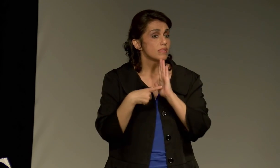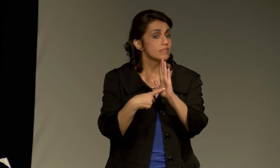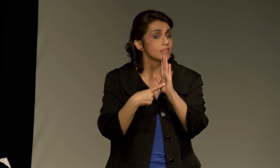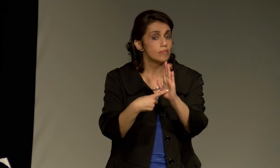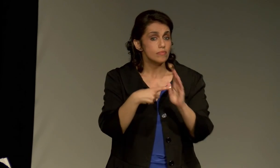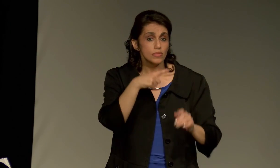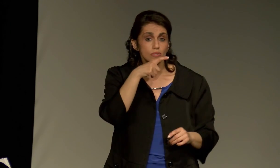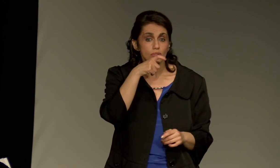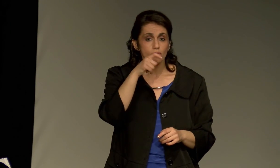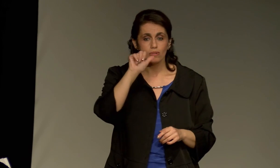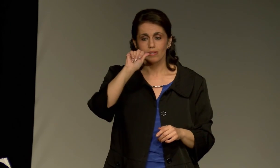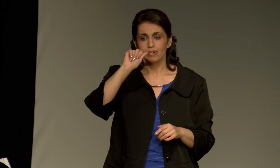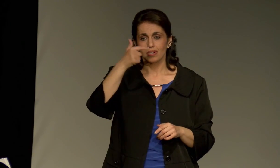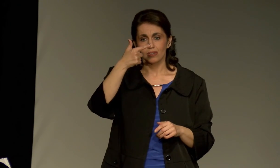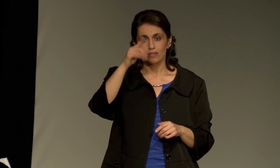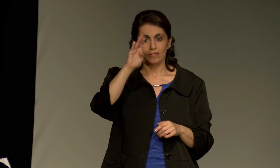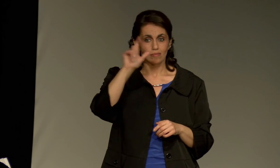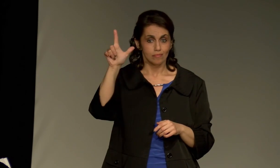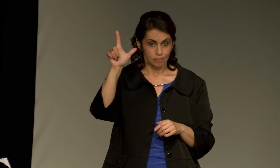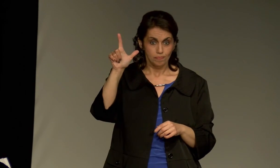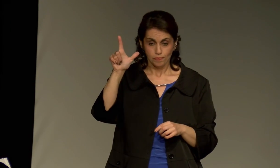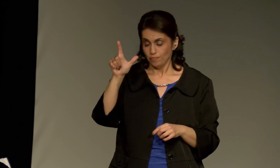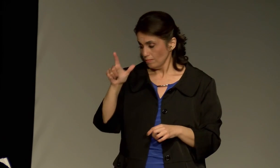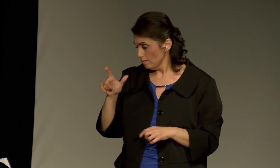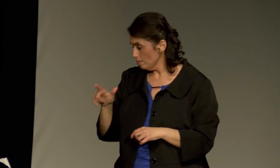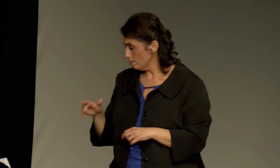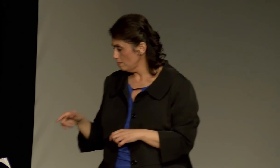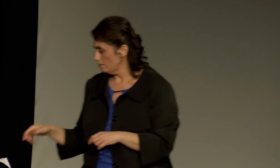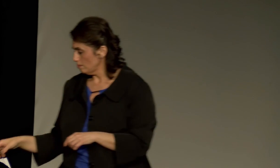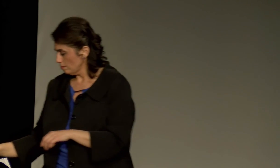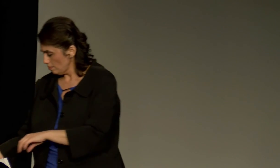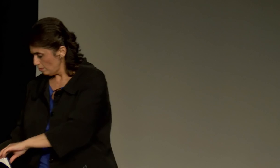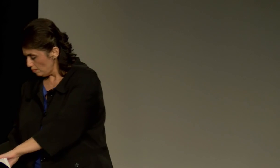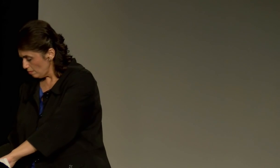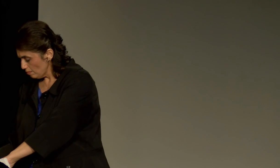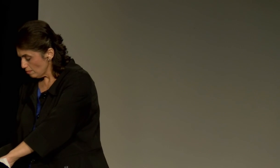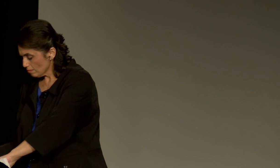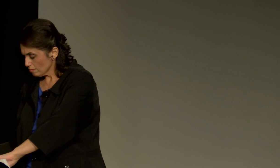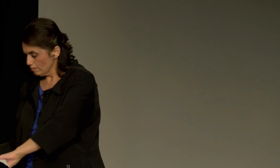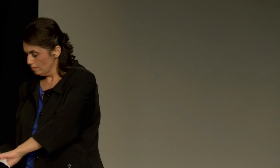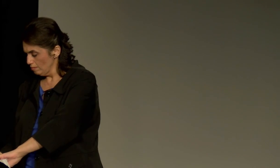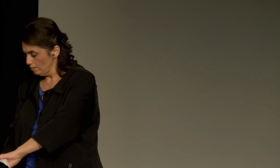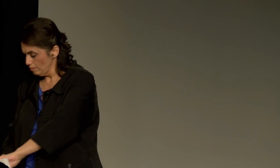completely differently. For example, Alexander Graham Bell.